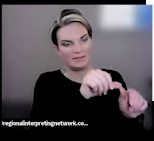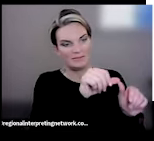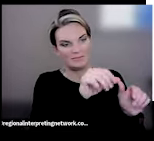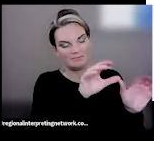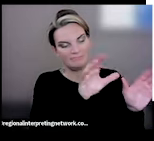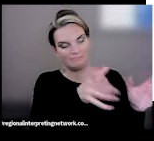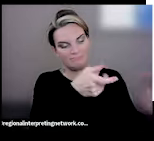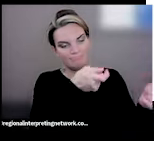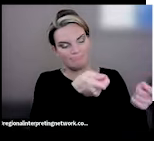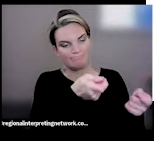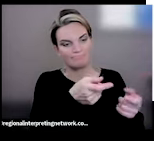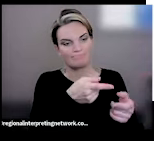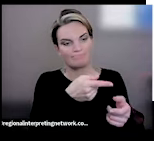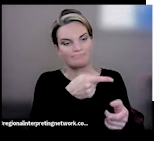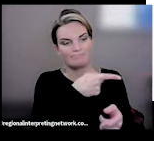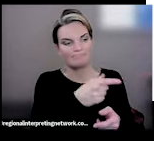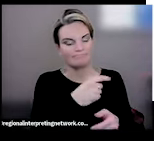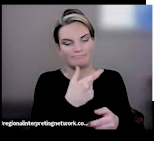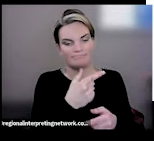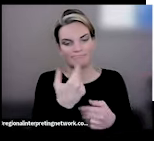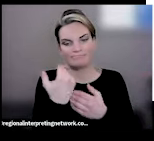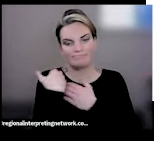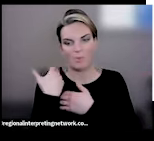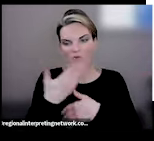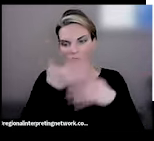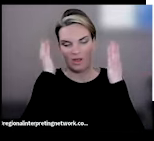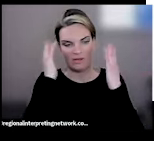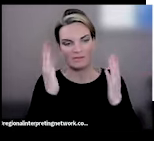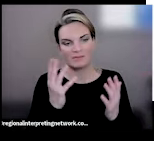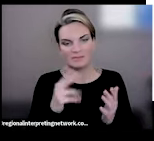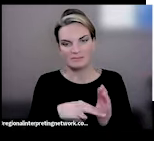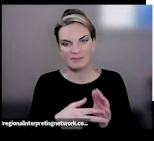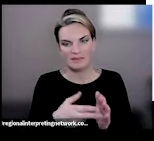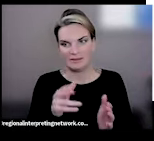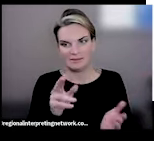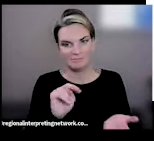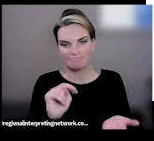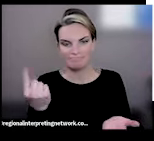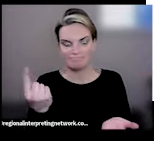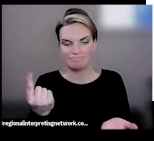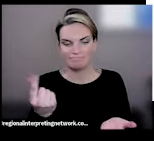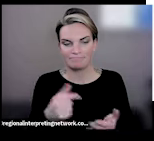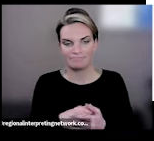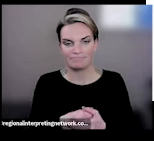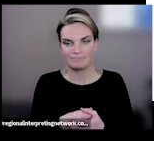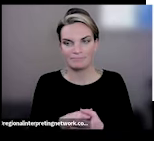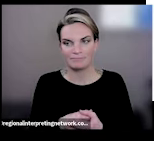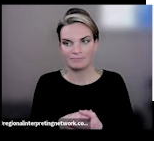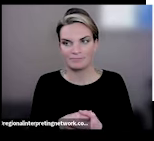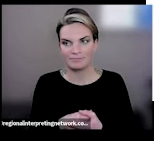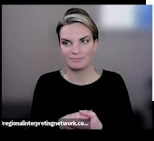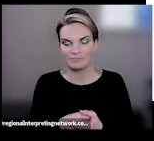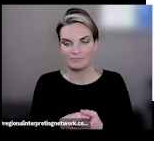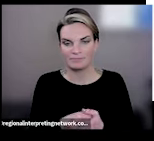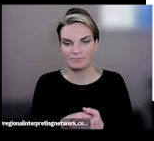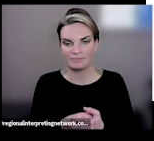attention as they should to food-related issues. And then again, the guidance that